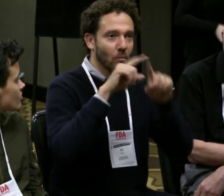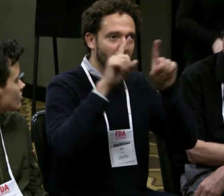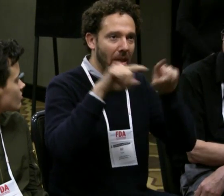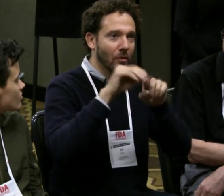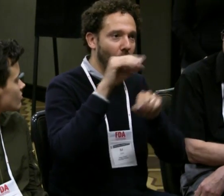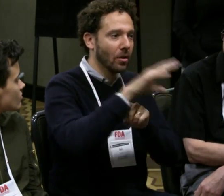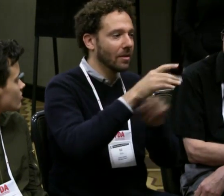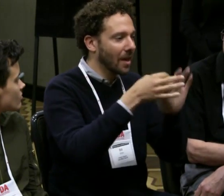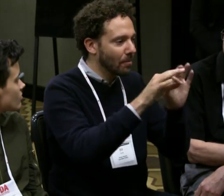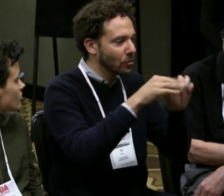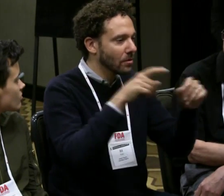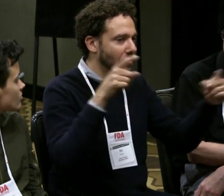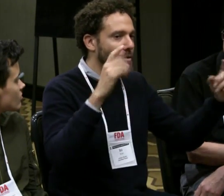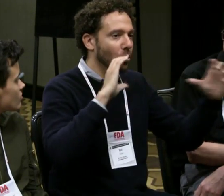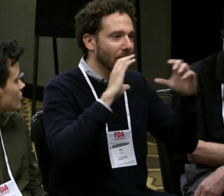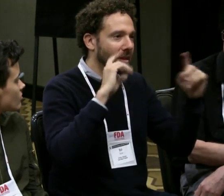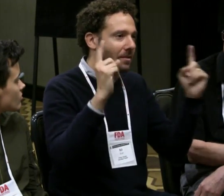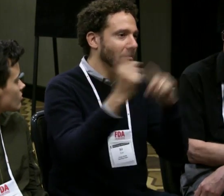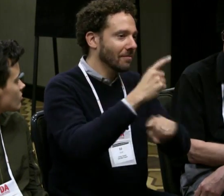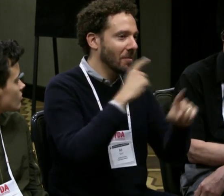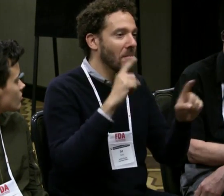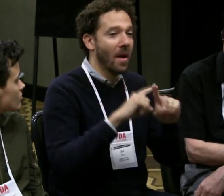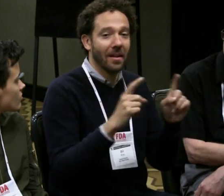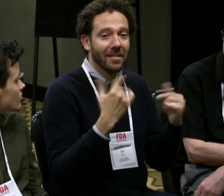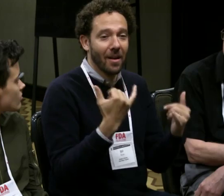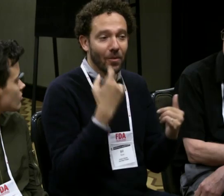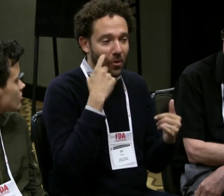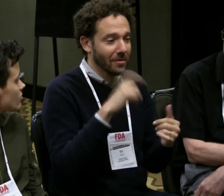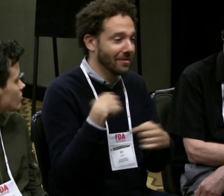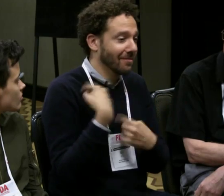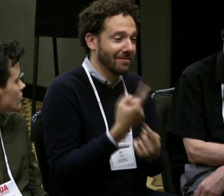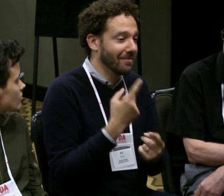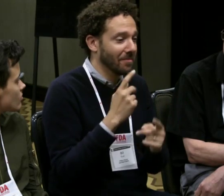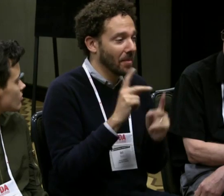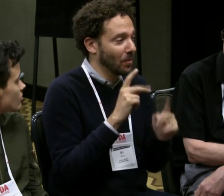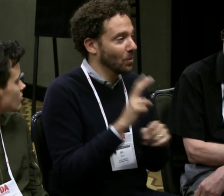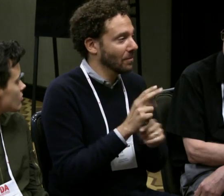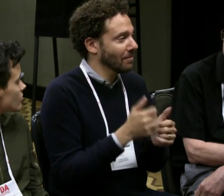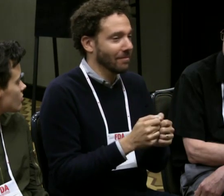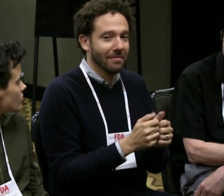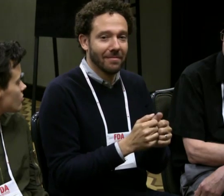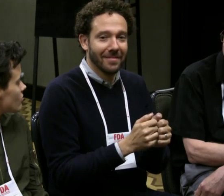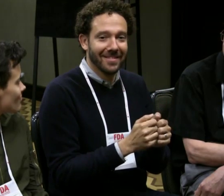(translator) At Deaf West, we have a visual management system. We use monitors for communication,